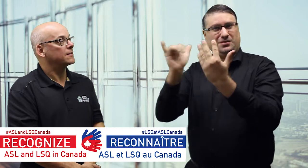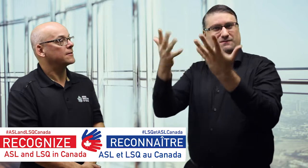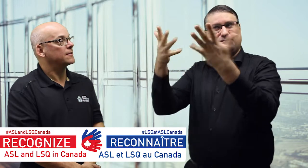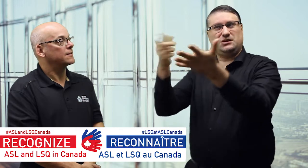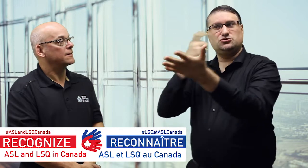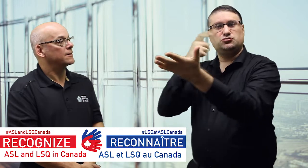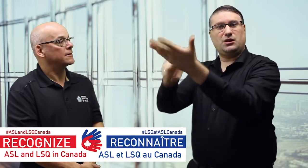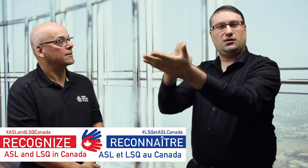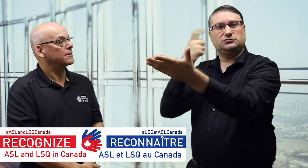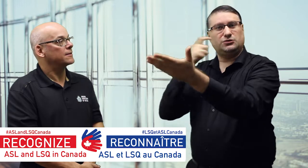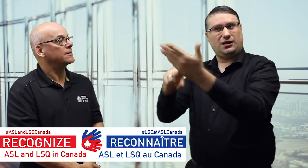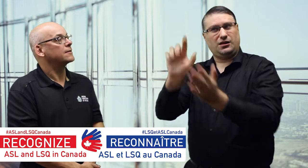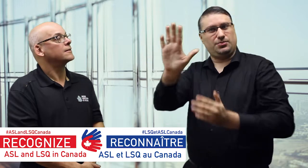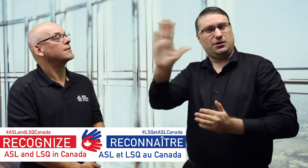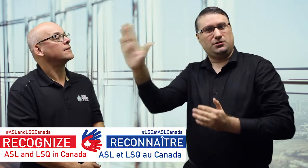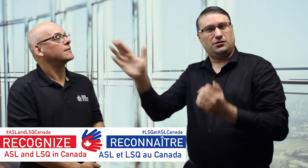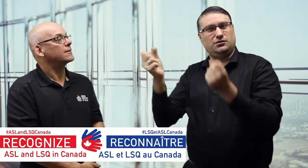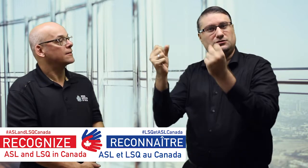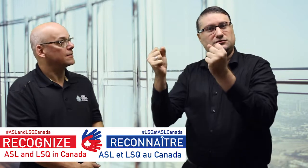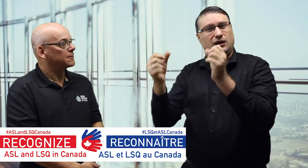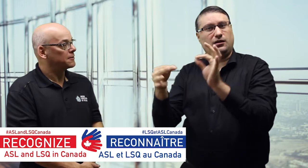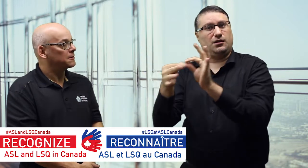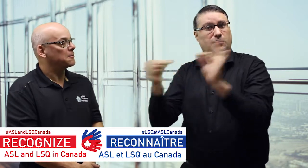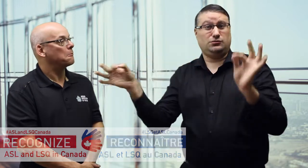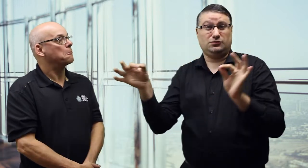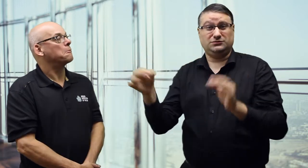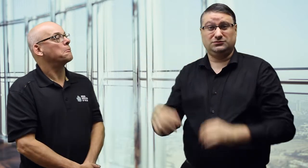sign languages in many other countries.